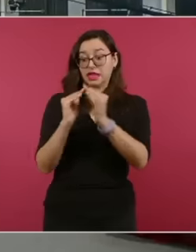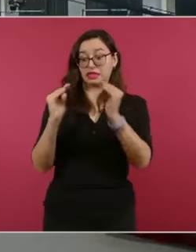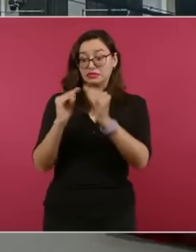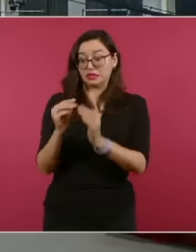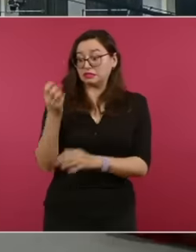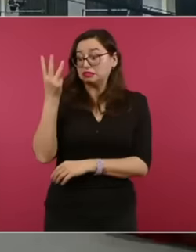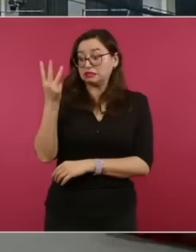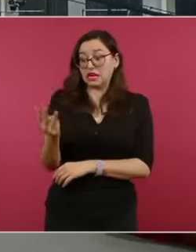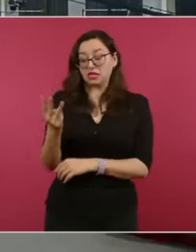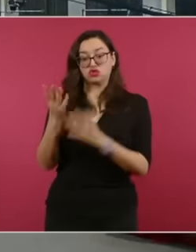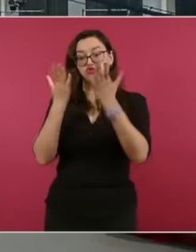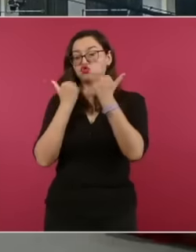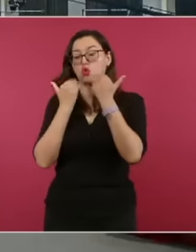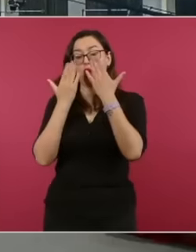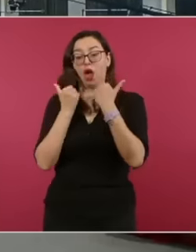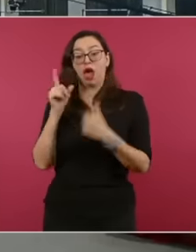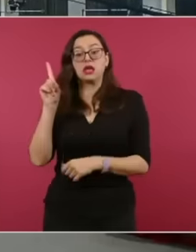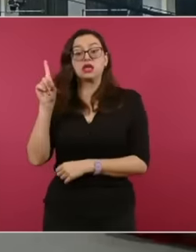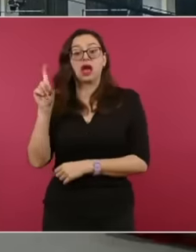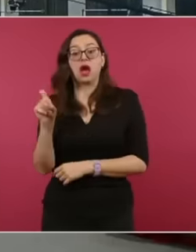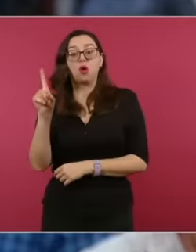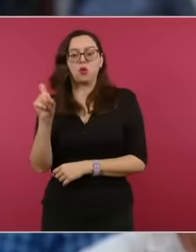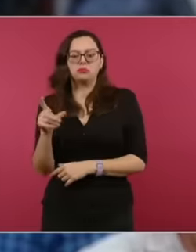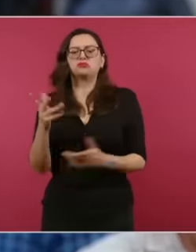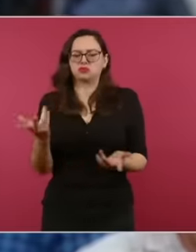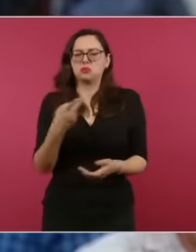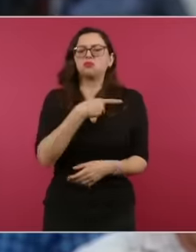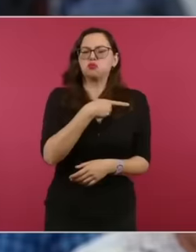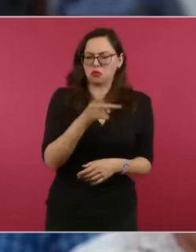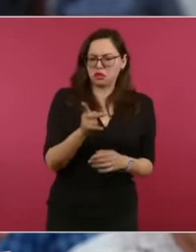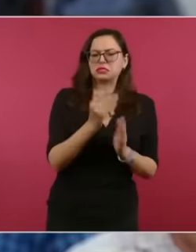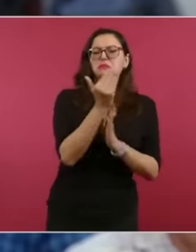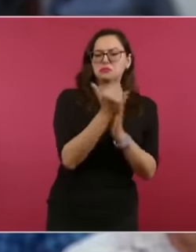to water. I am not talking about the poverty, I am talking about access to water, Conagua says that